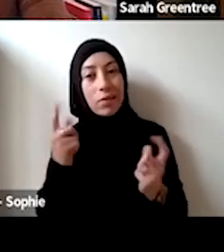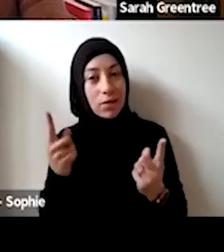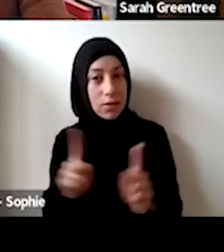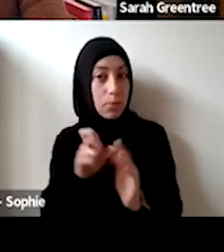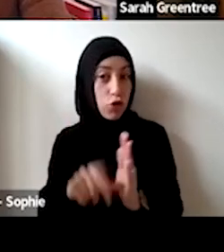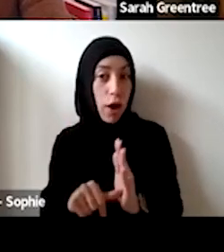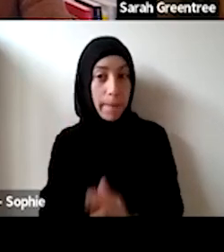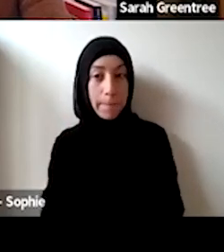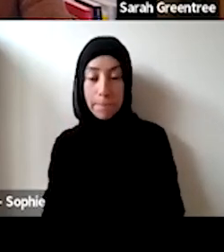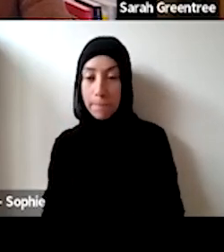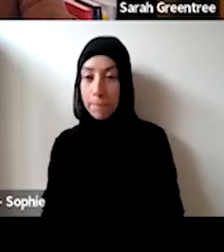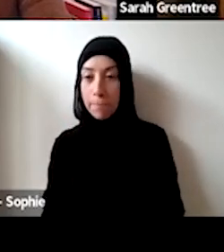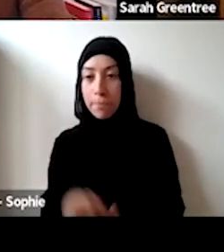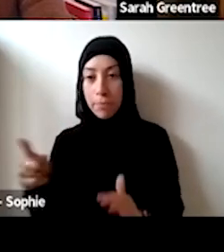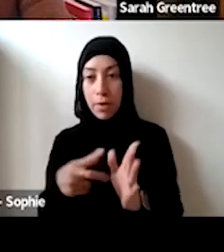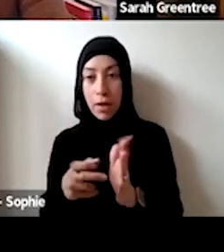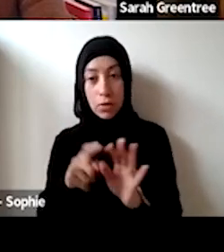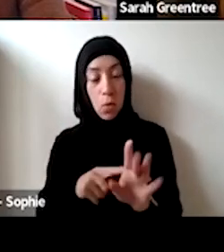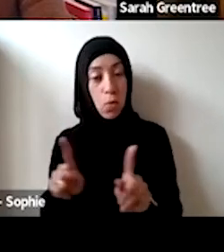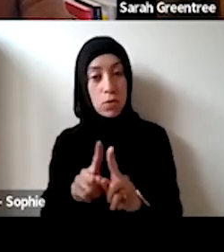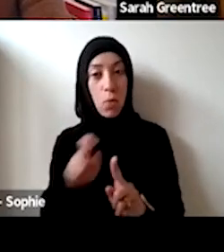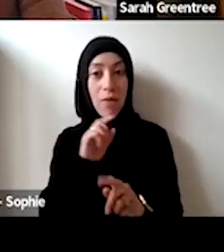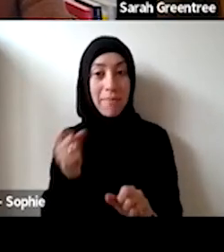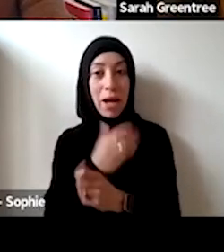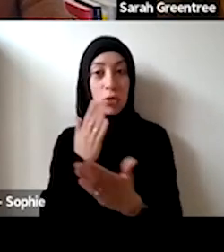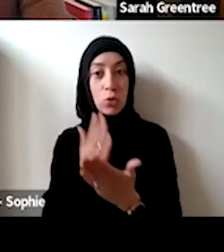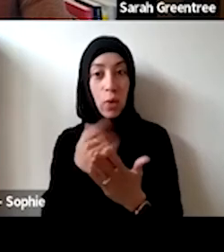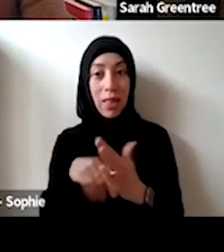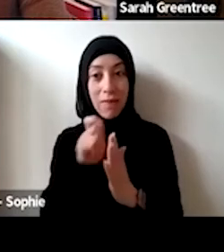have actually also made sure in the form that we do go back in terms of talking about the Thanks, Sarah. I'll also just add, we have actually also made sure, in the in the form